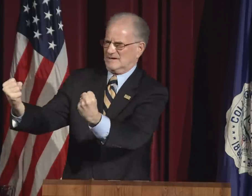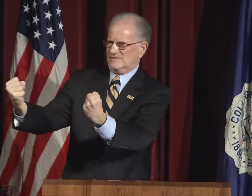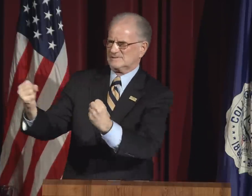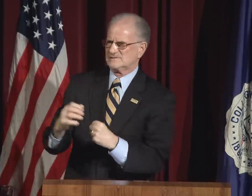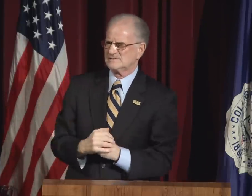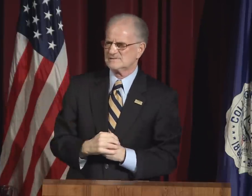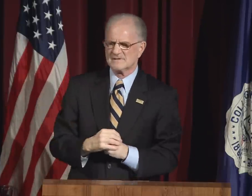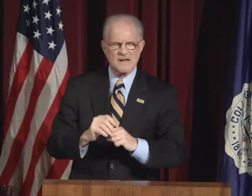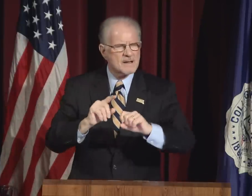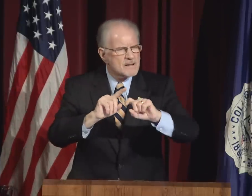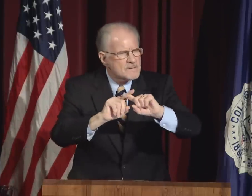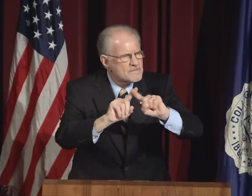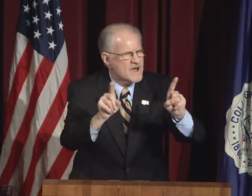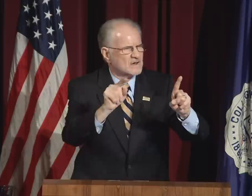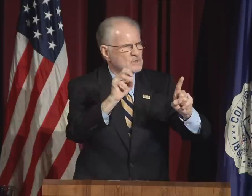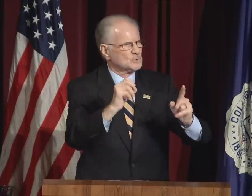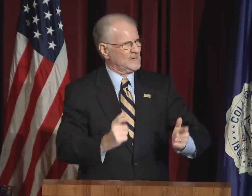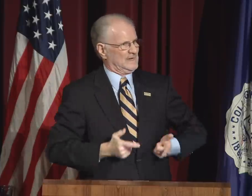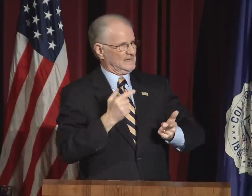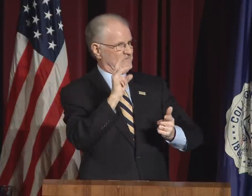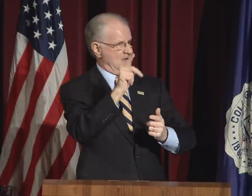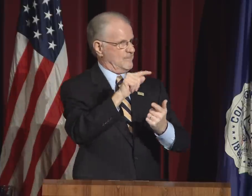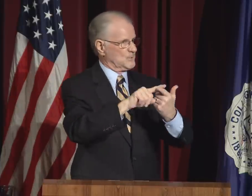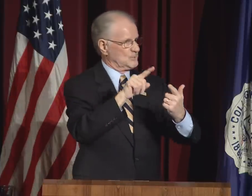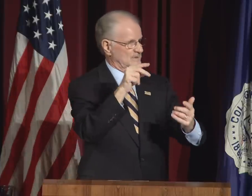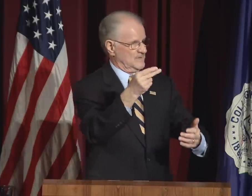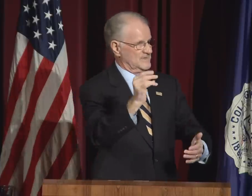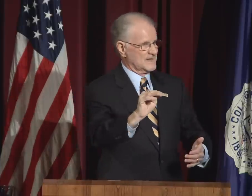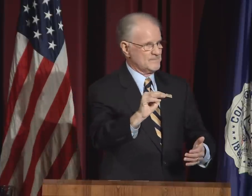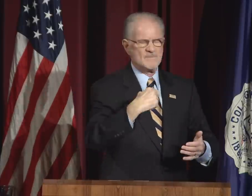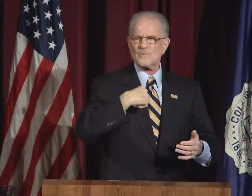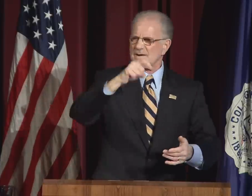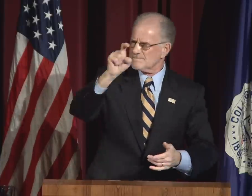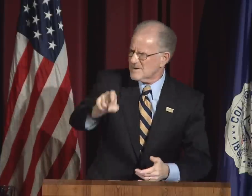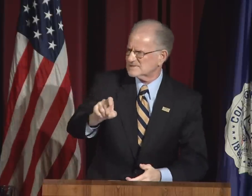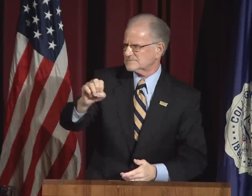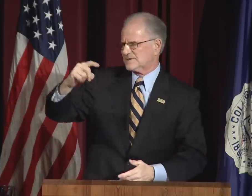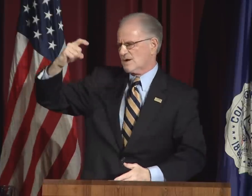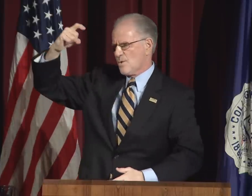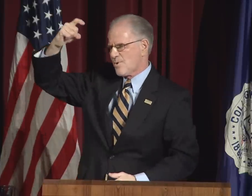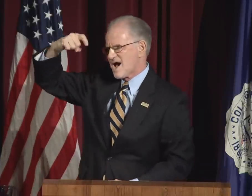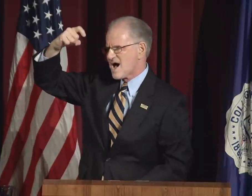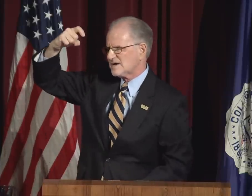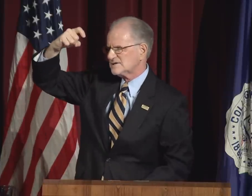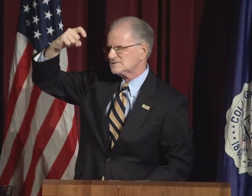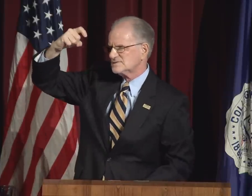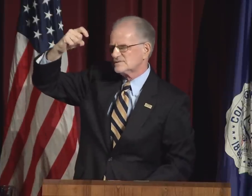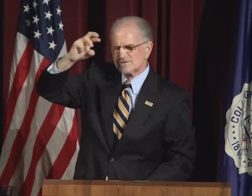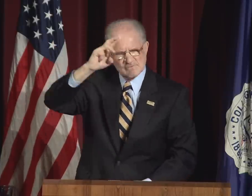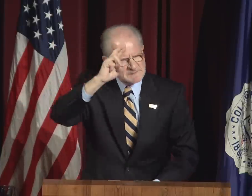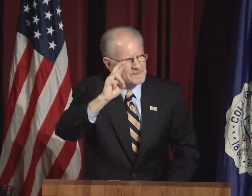Diversity and inclusion are strengths.